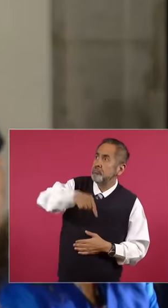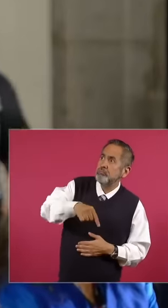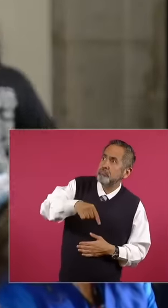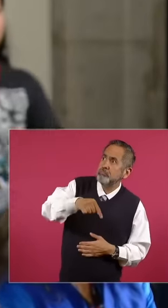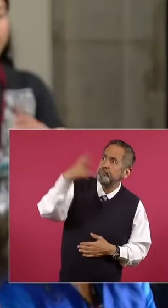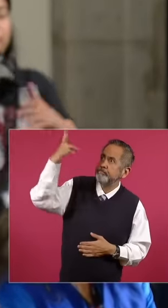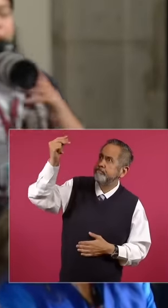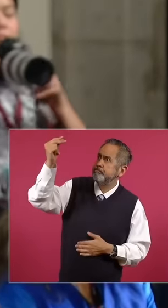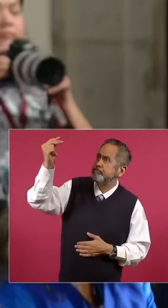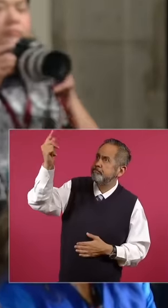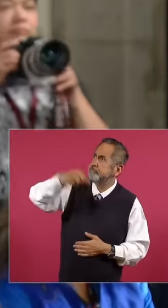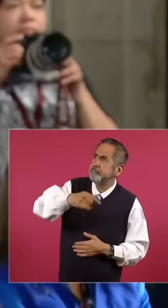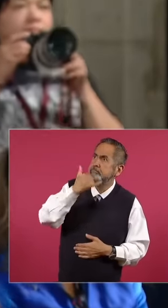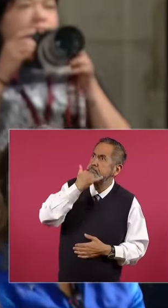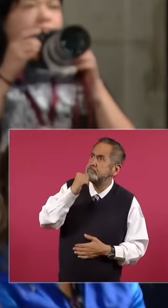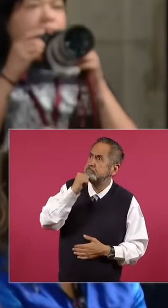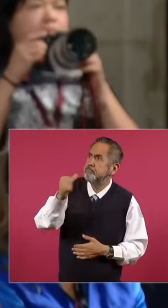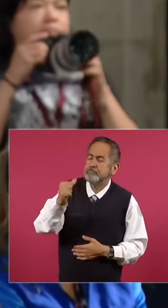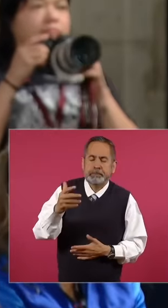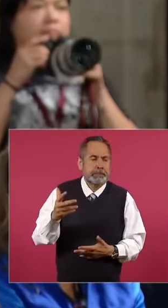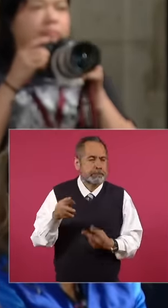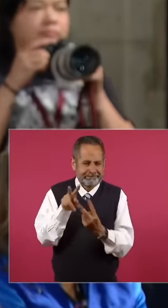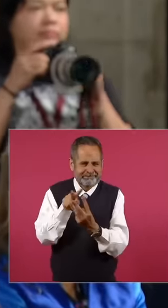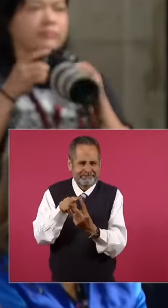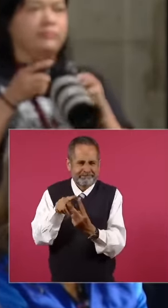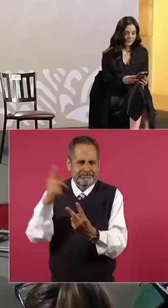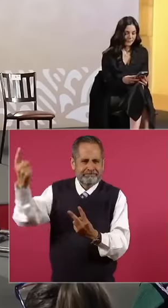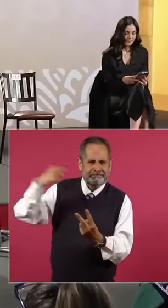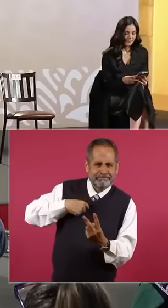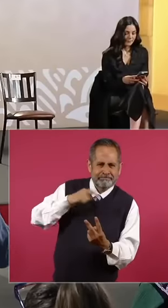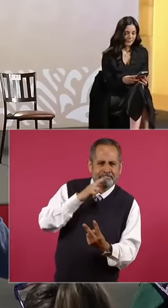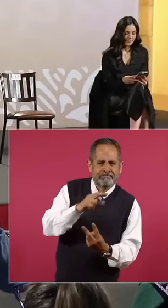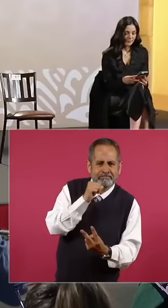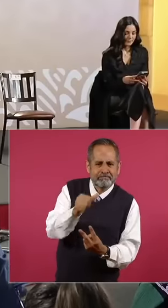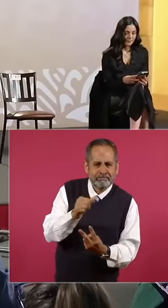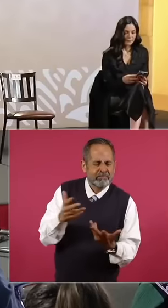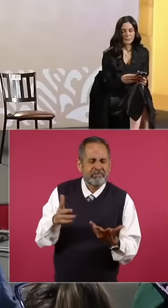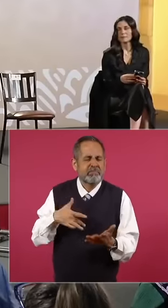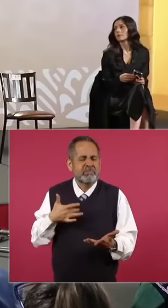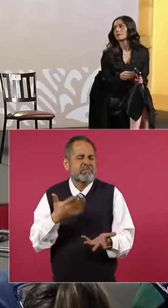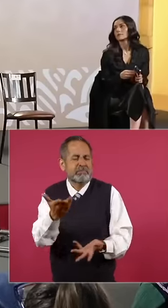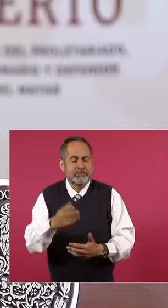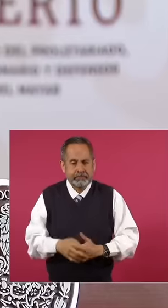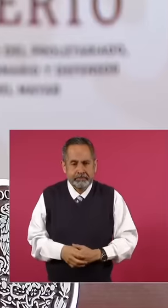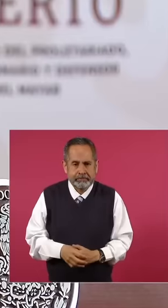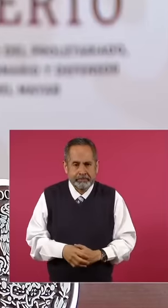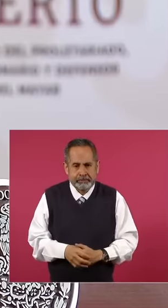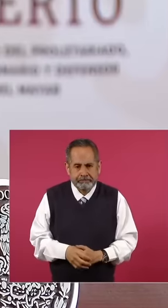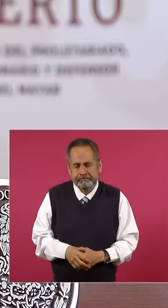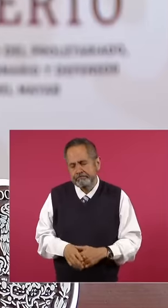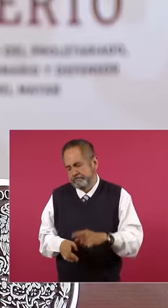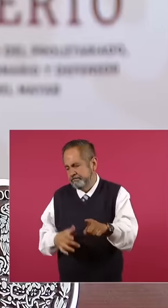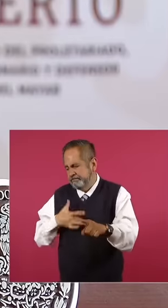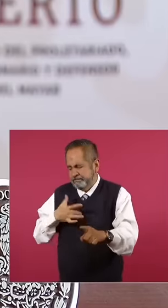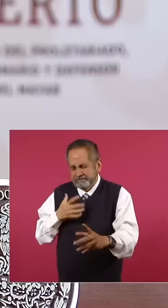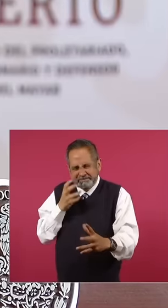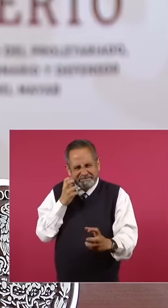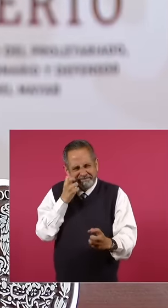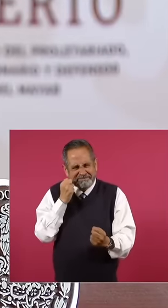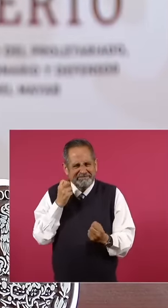response in these two cases, thank you Well, the taste in the mouth is bitter but you have to make the